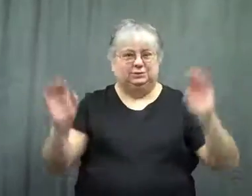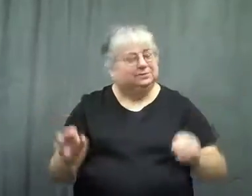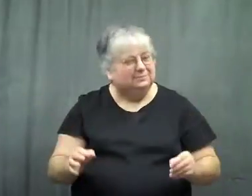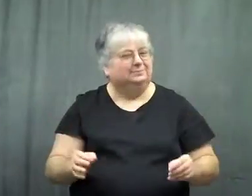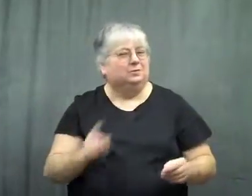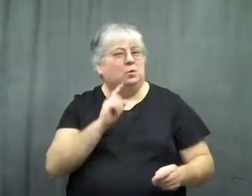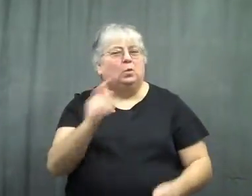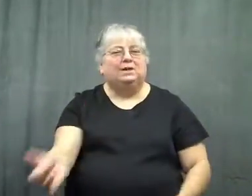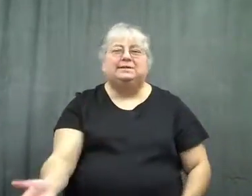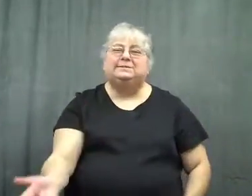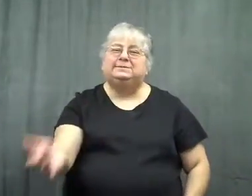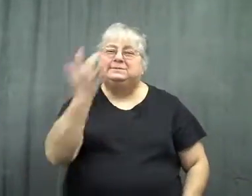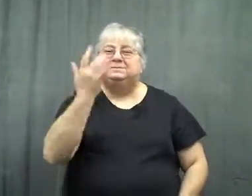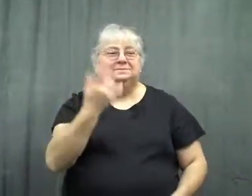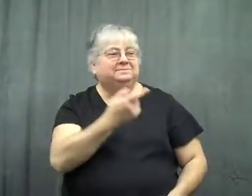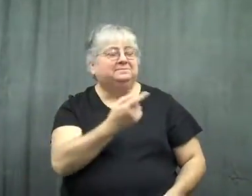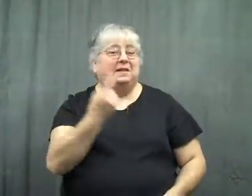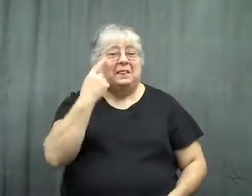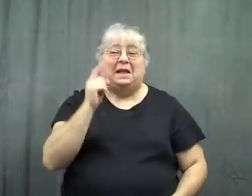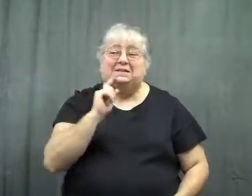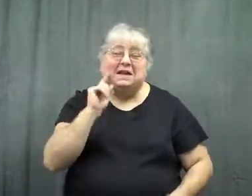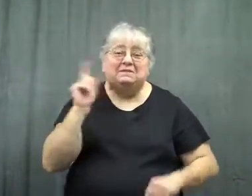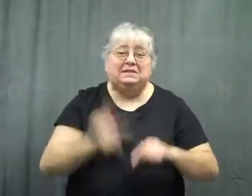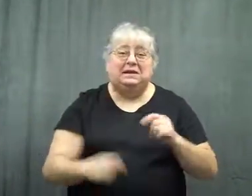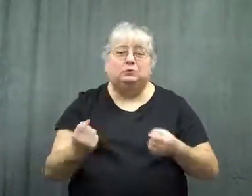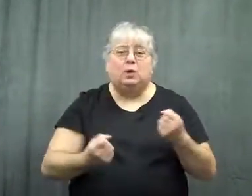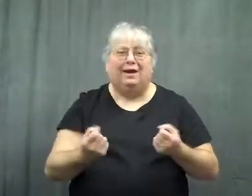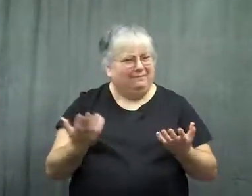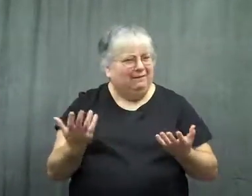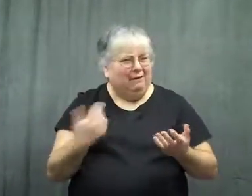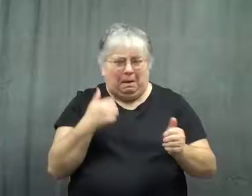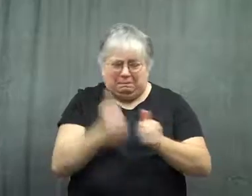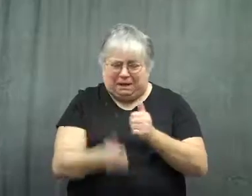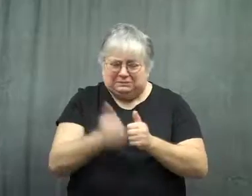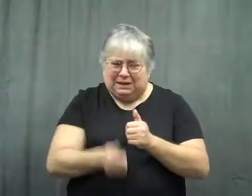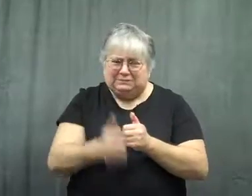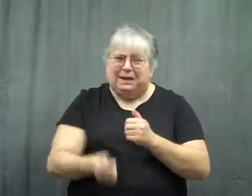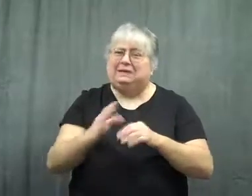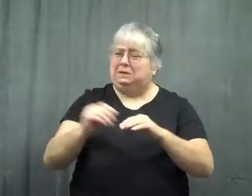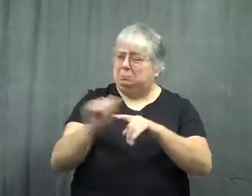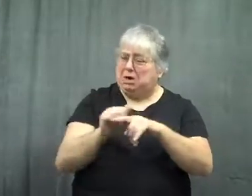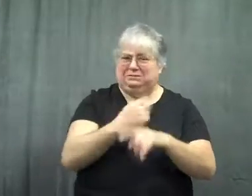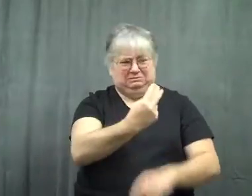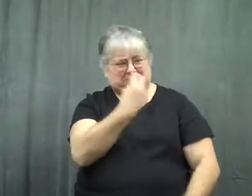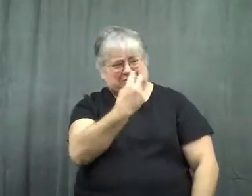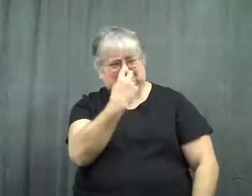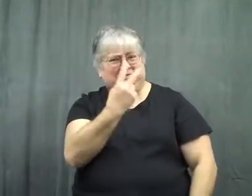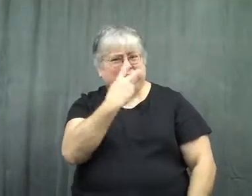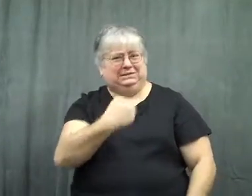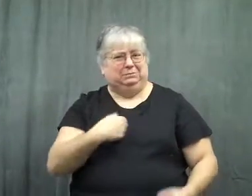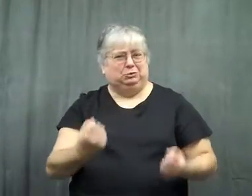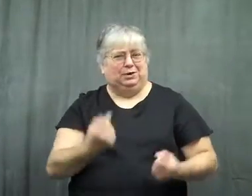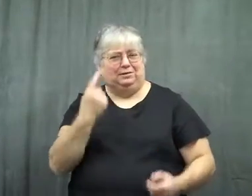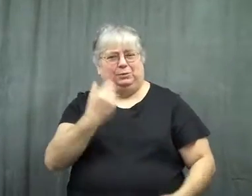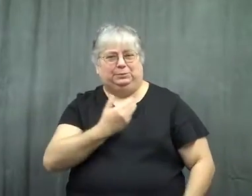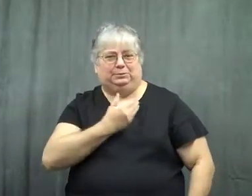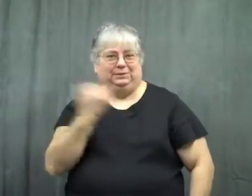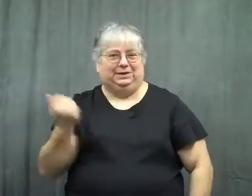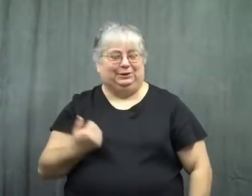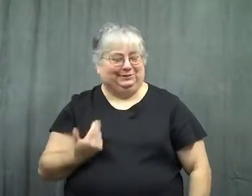That was ridiculous, him thinking deaf people can't drive! I passed the tests, he watched me drive, he knew better!